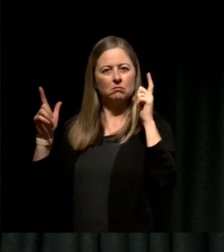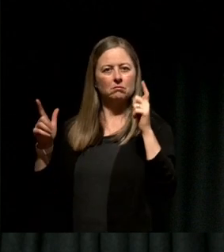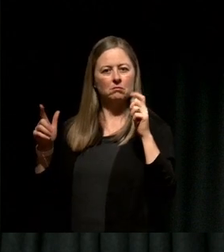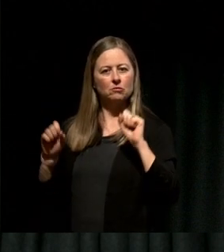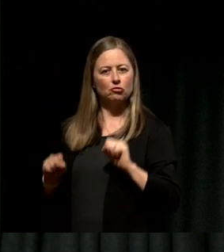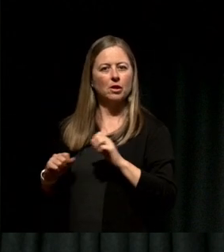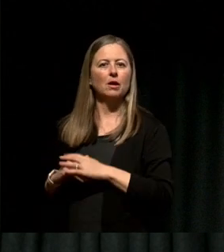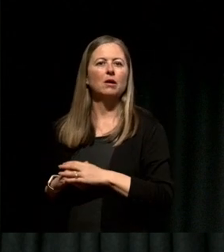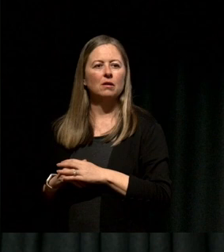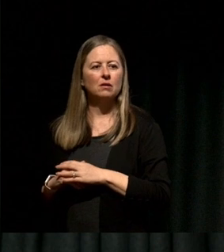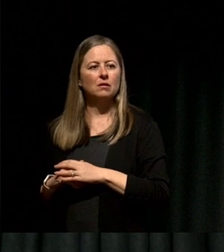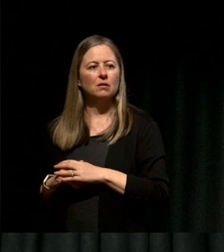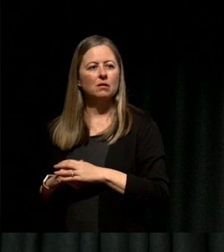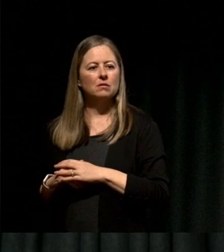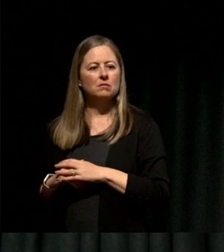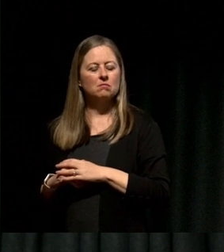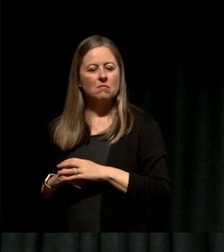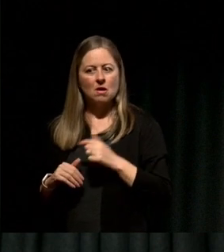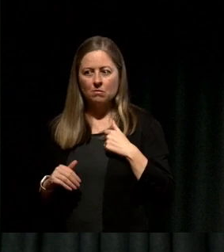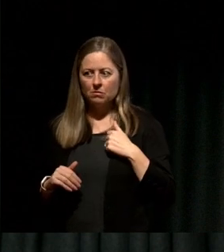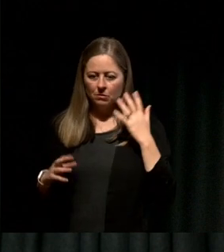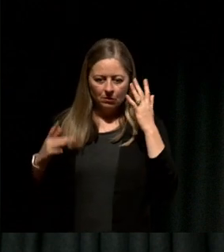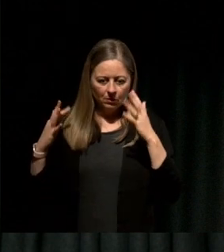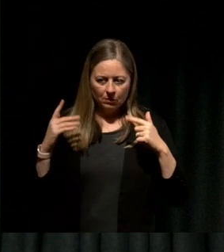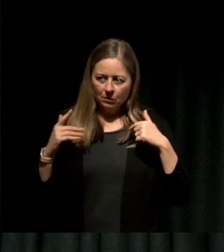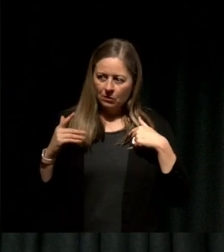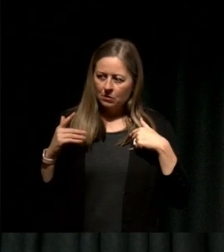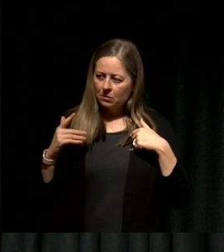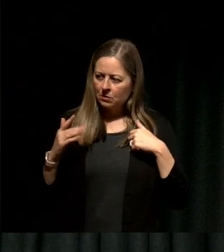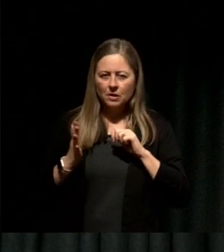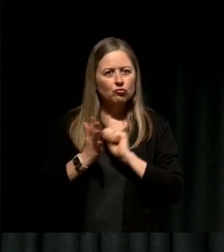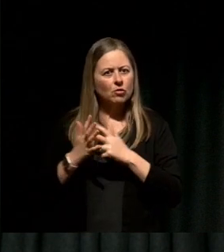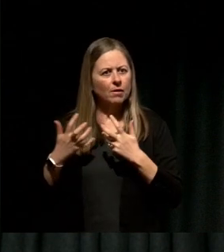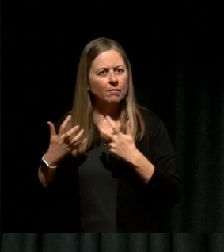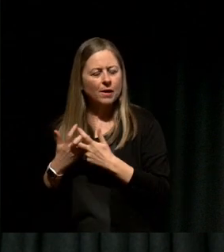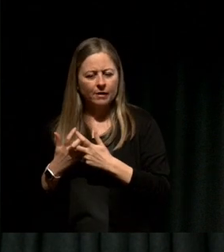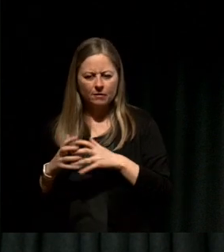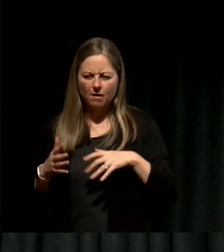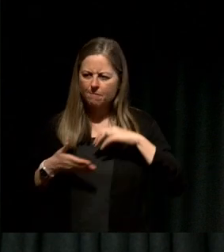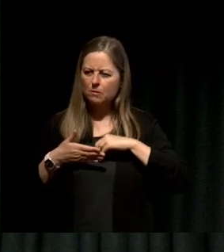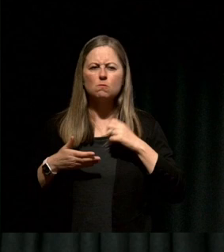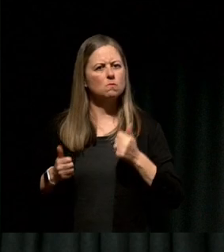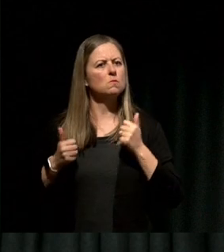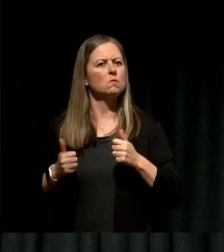And I just trusted my body and what it felt, I felt alive I felt excited and so I said yes.